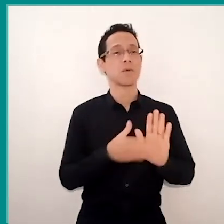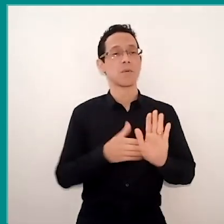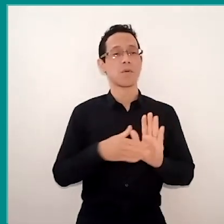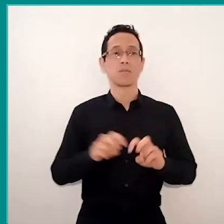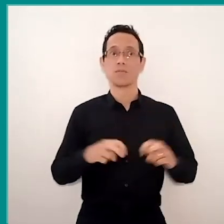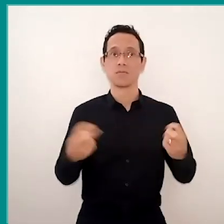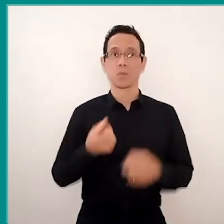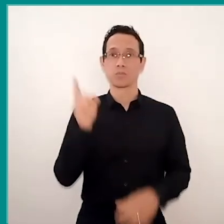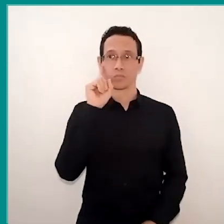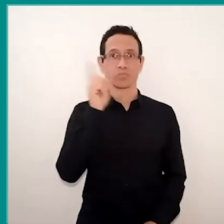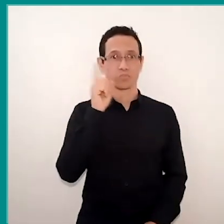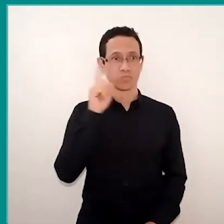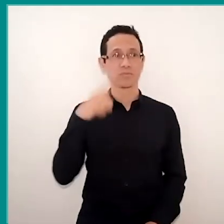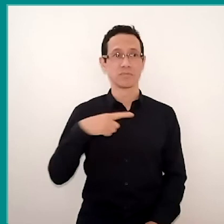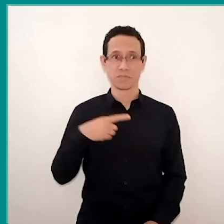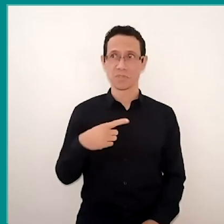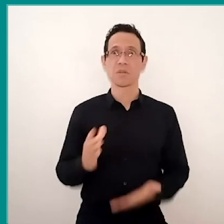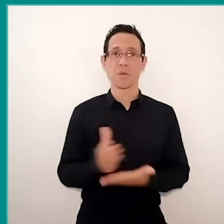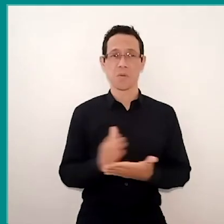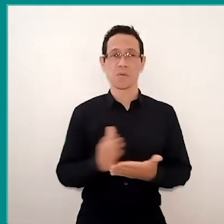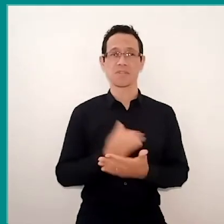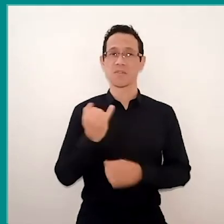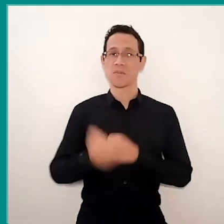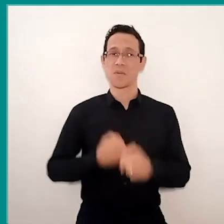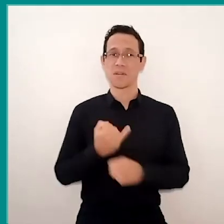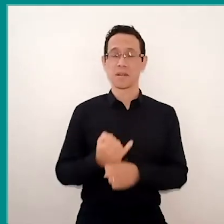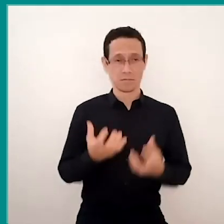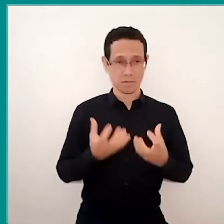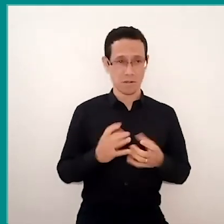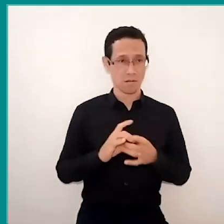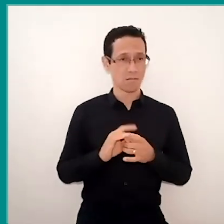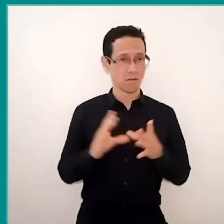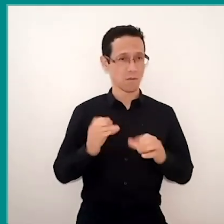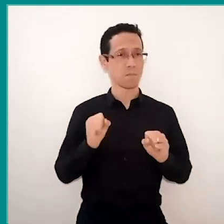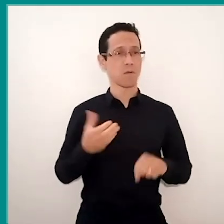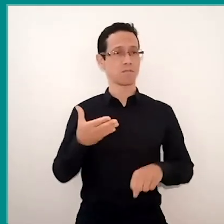they get online, and children who wish or could, they join this conversation